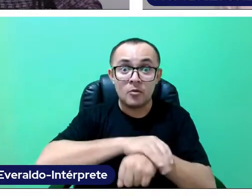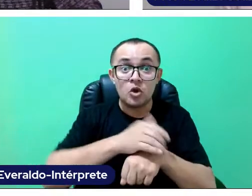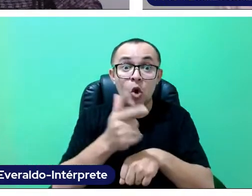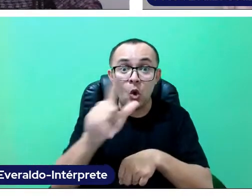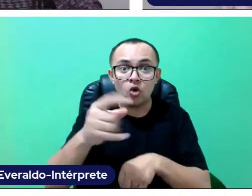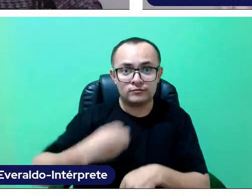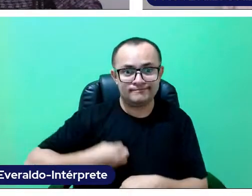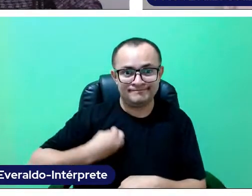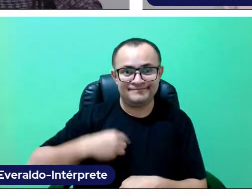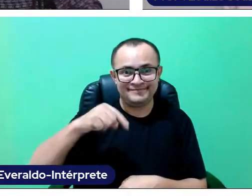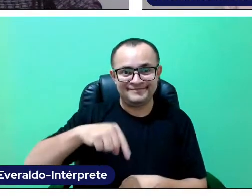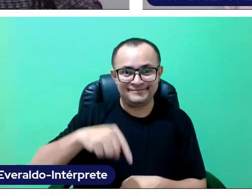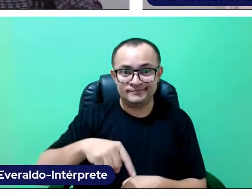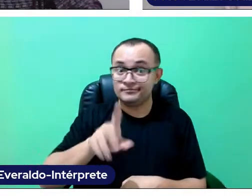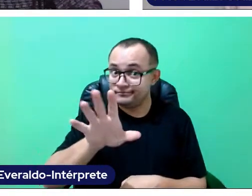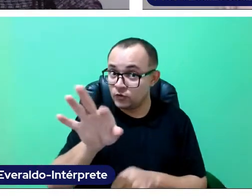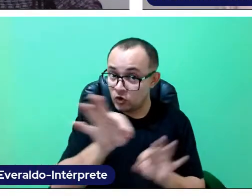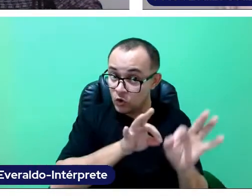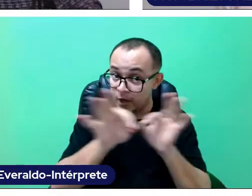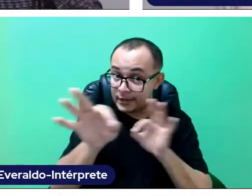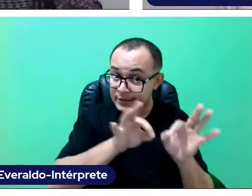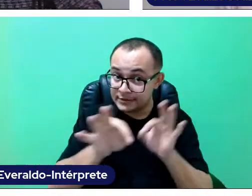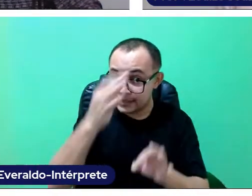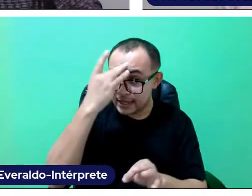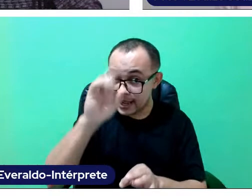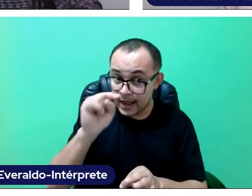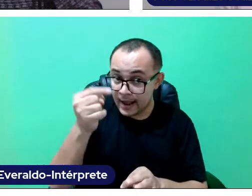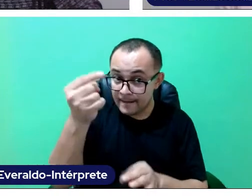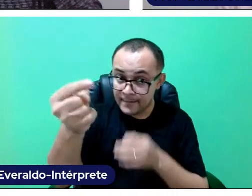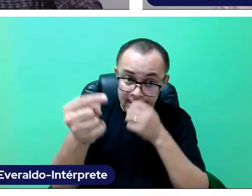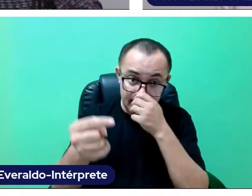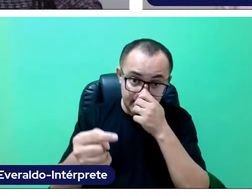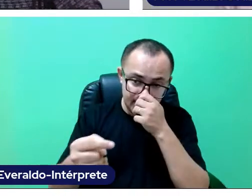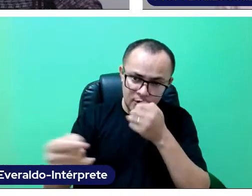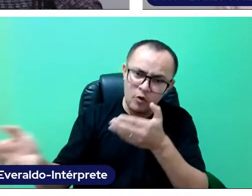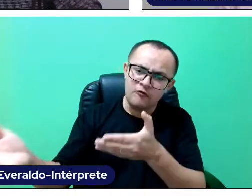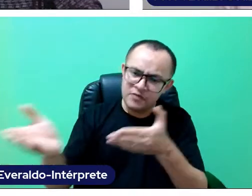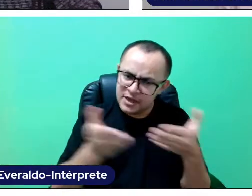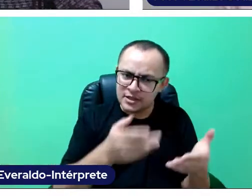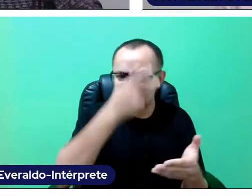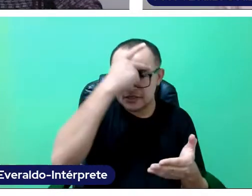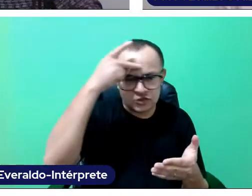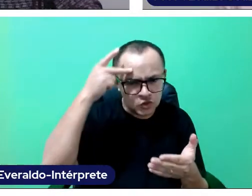so you guys should organize your schedules to be here tomorrow. You can also invite more people to come with us.